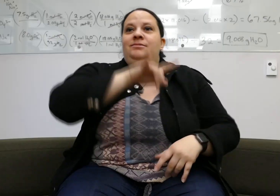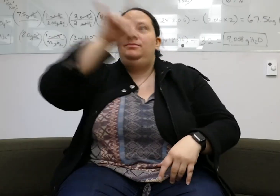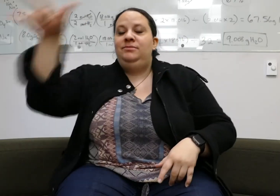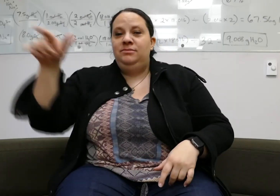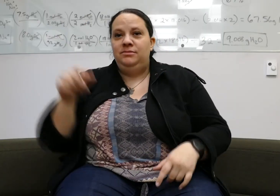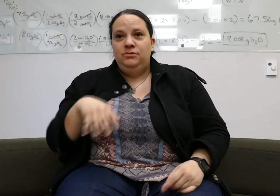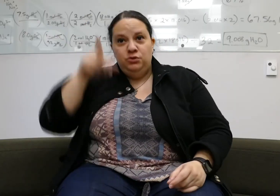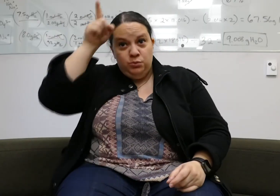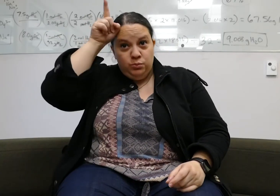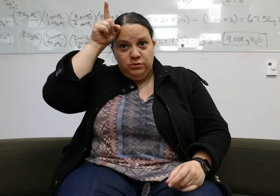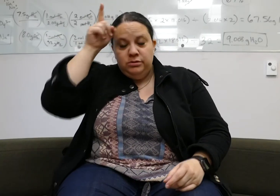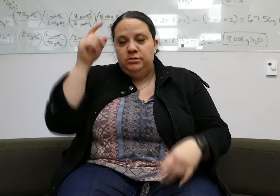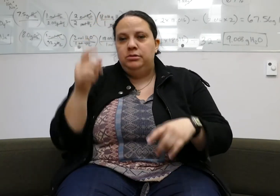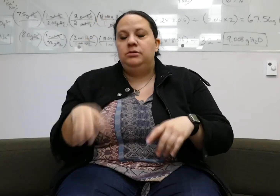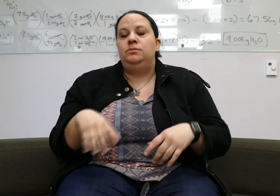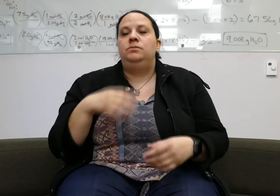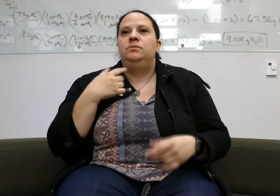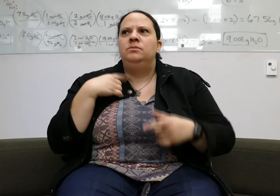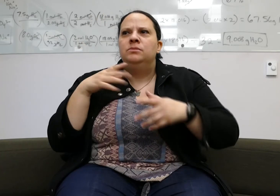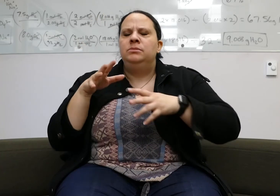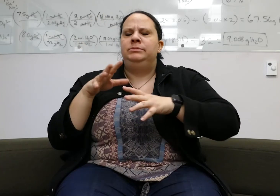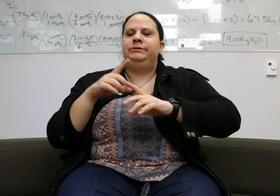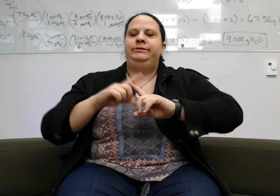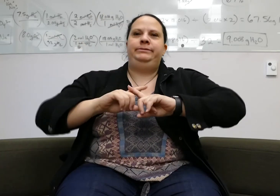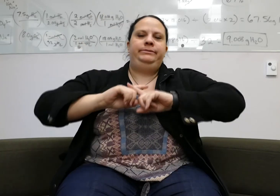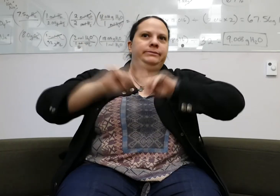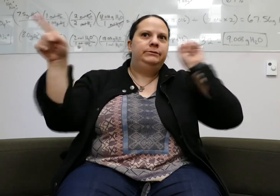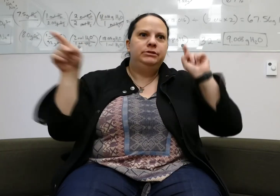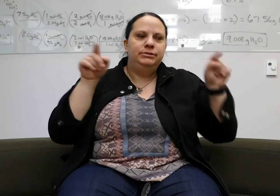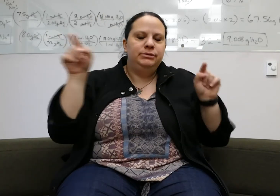I flew to Germany, and saw how different the cultures were!